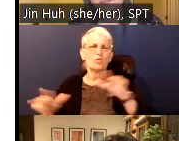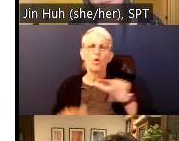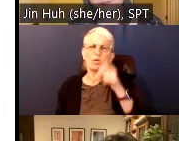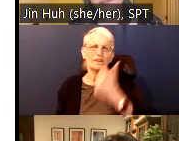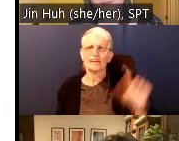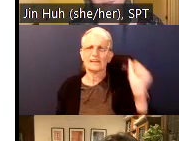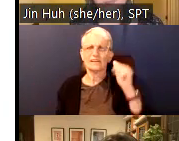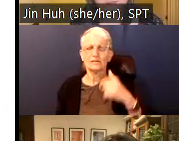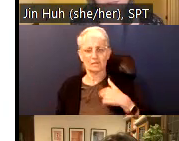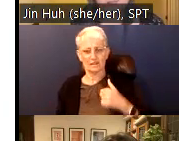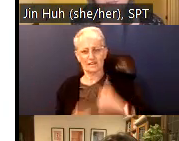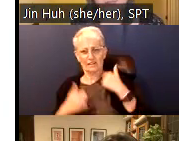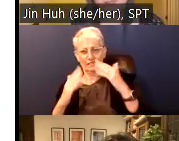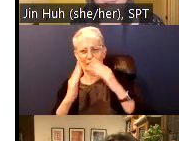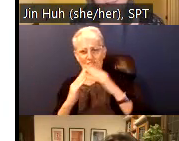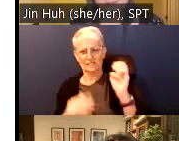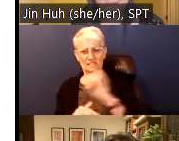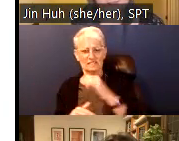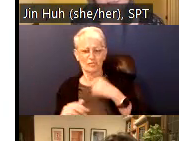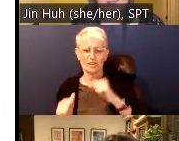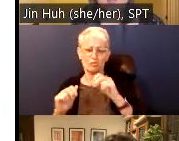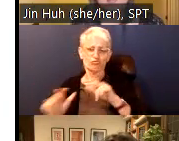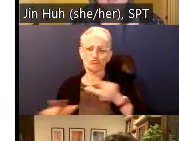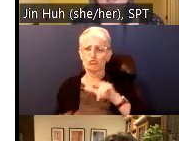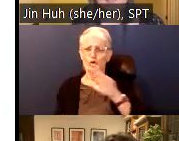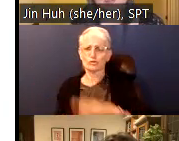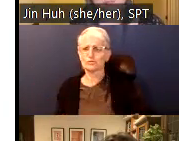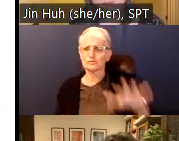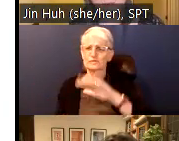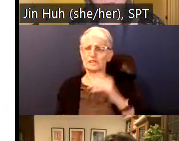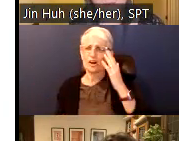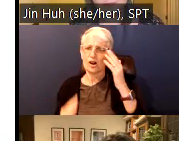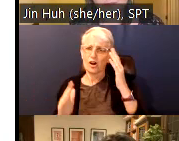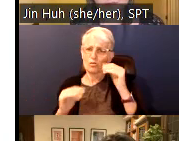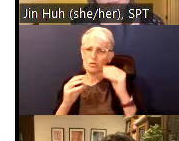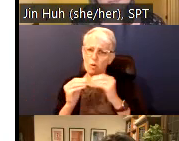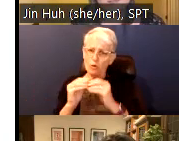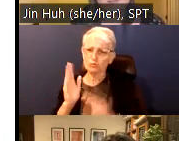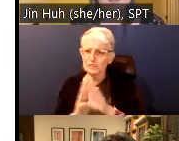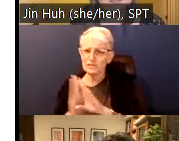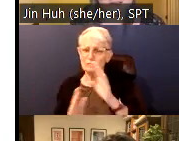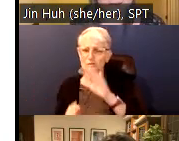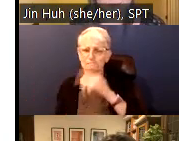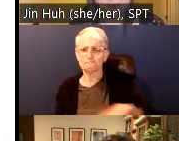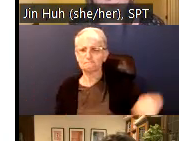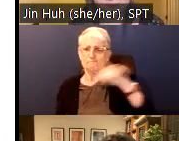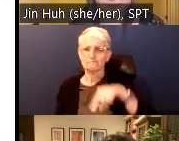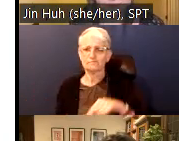I would like you to come on camera and I'm going to introduce them one at a time starting